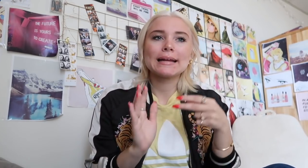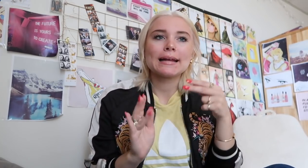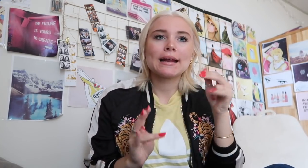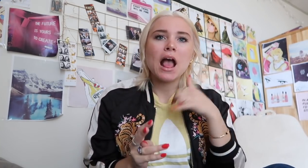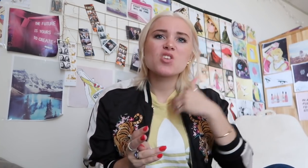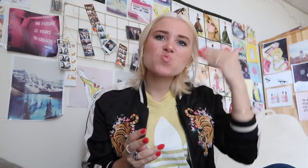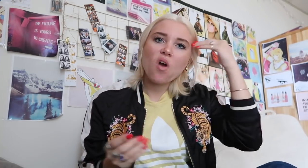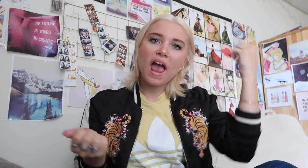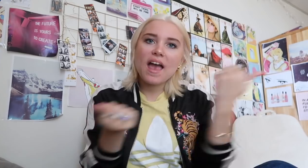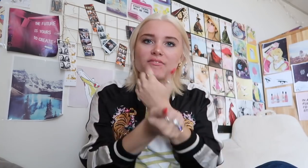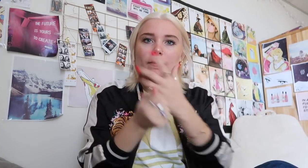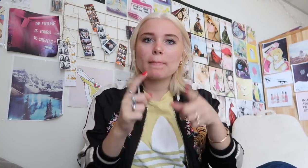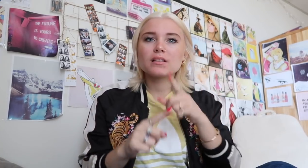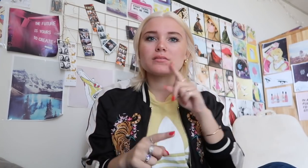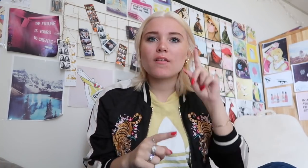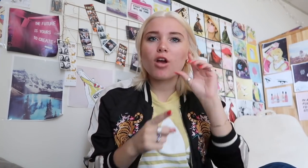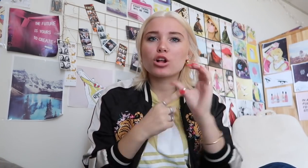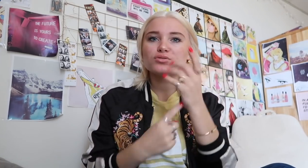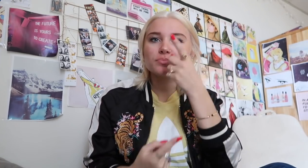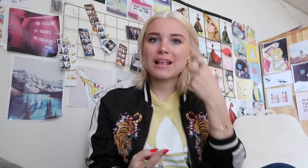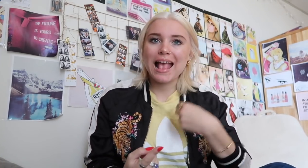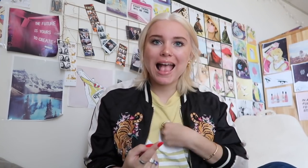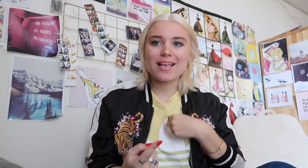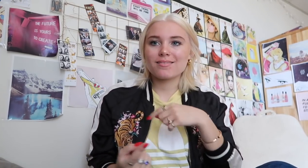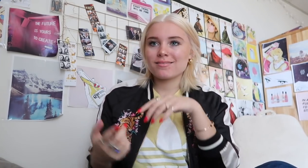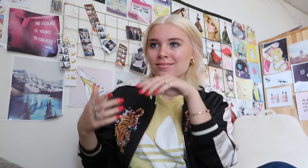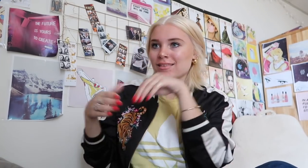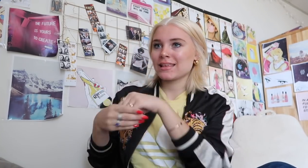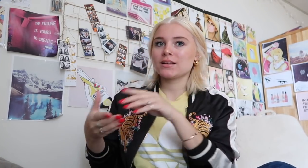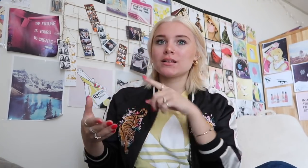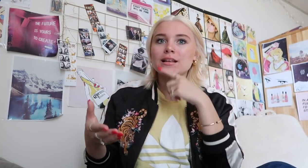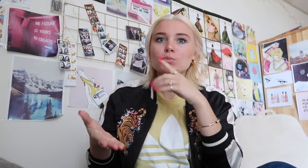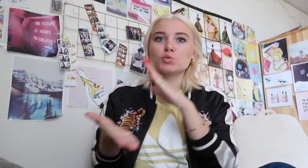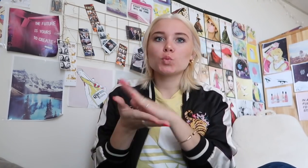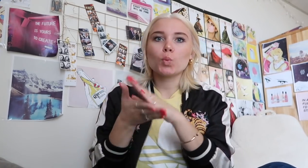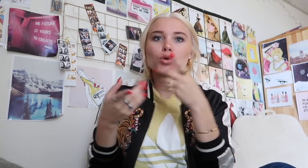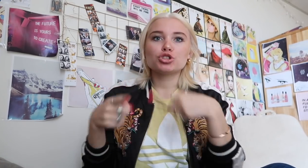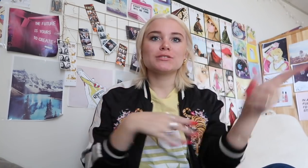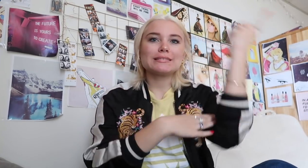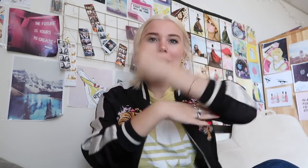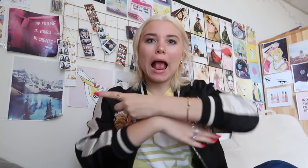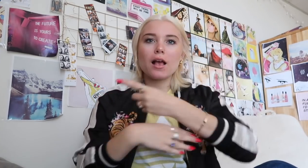it is not like I would know everything about deaf culture just because I have a deaf family it was also because where I interact the most which is mainstream school